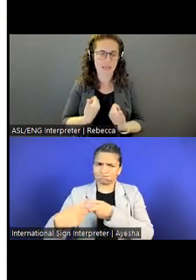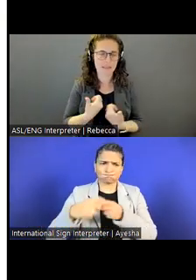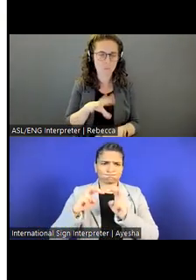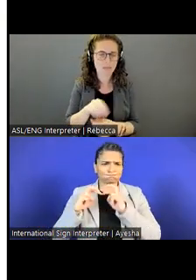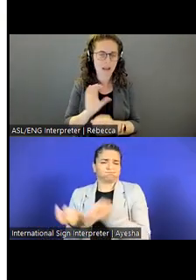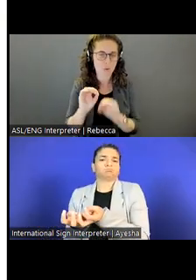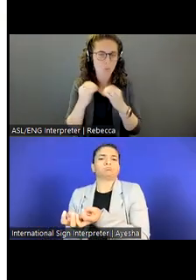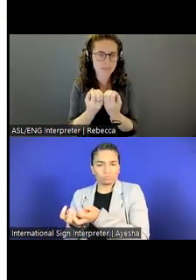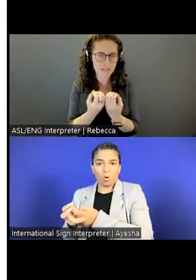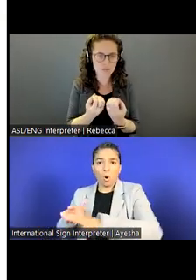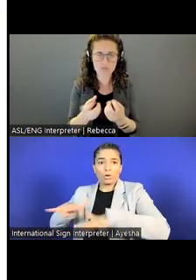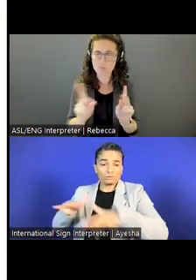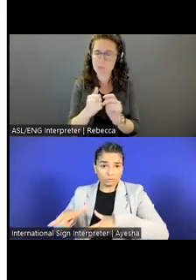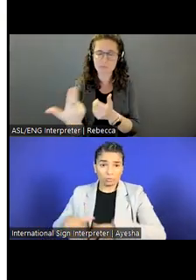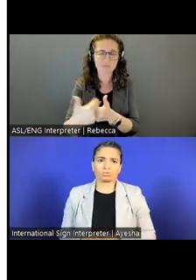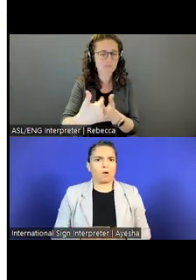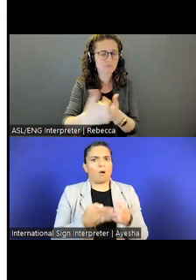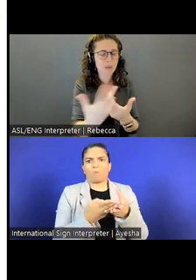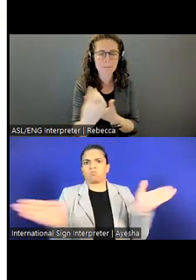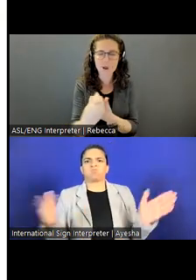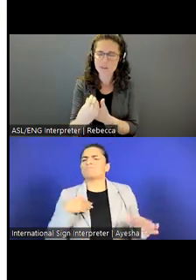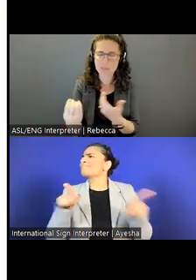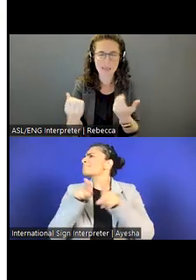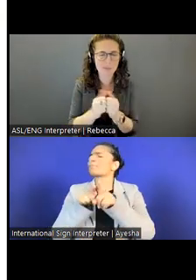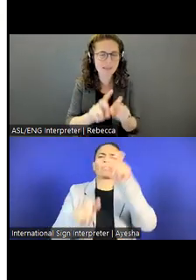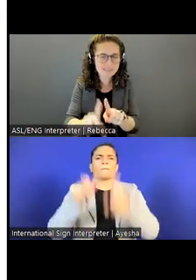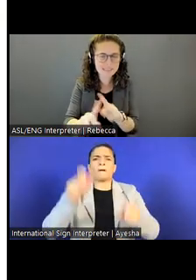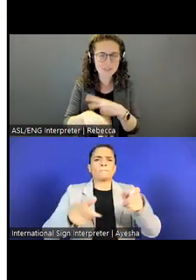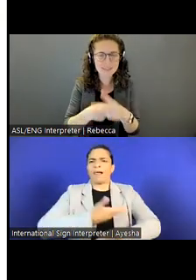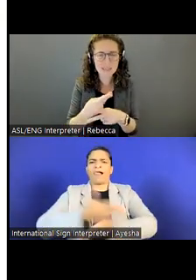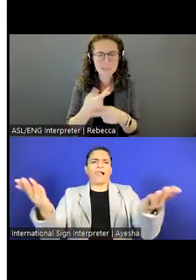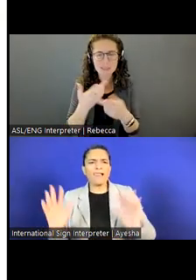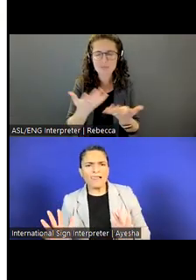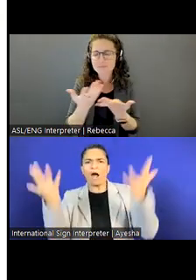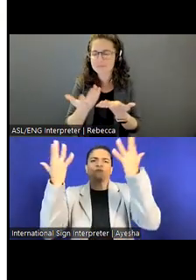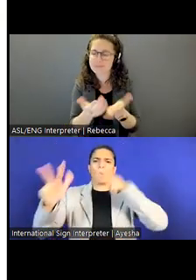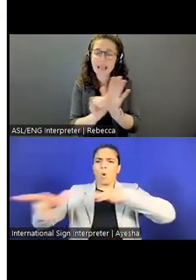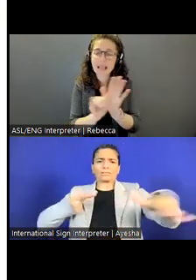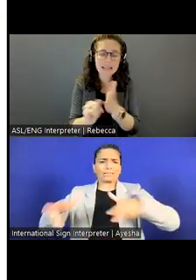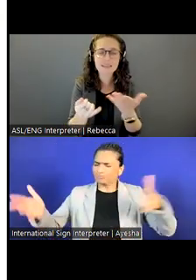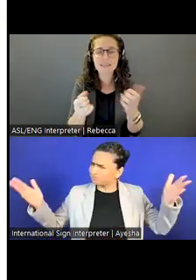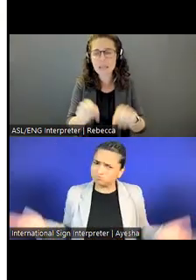for people to participate in. Of all kinds of different, you know, identities and abilities, et. cetera.